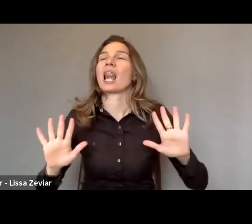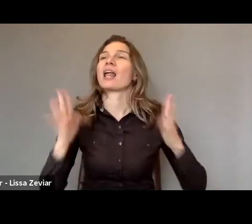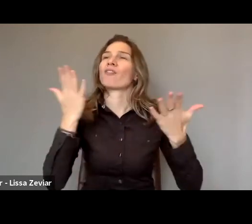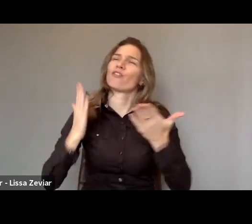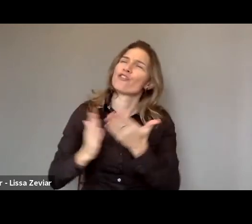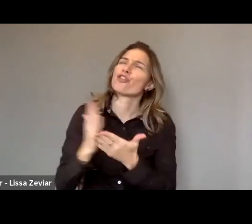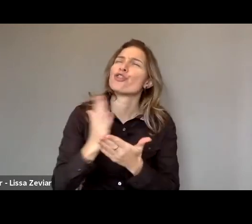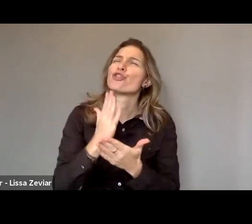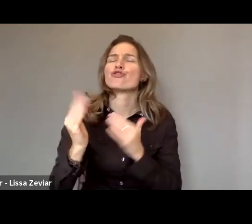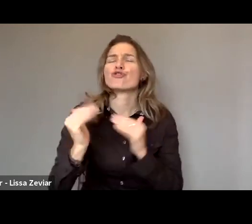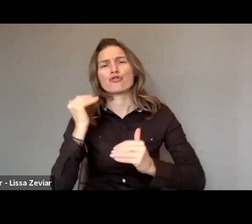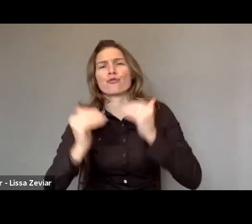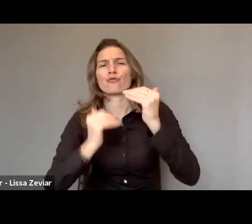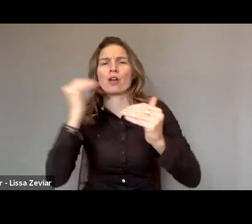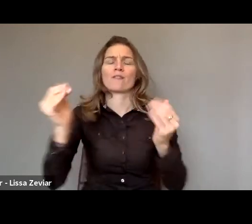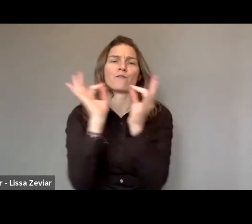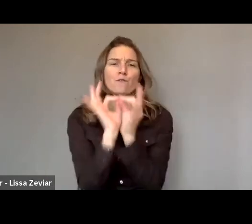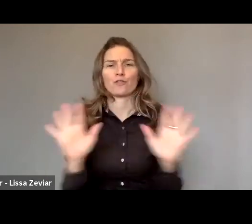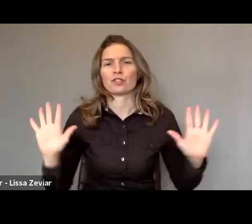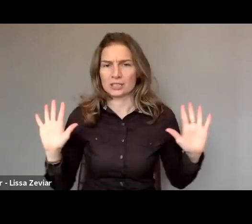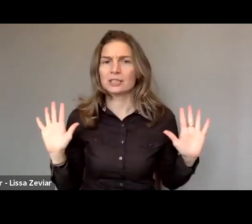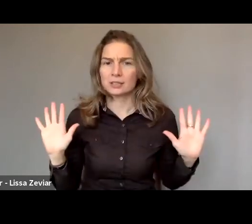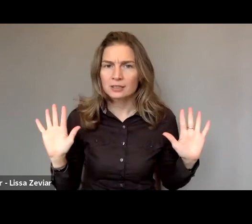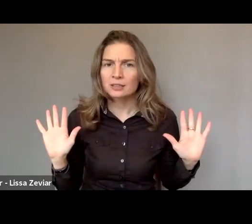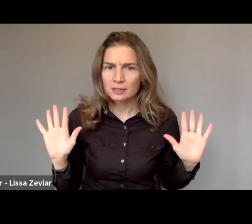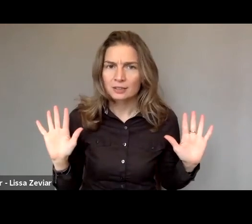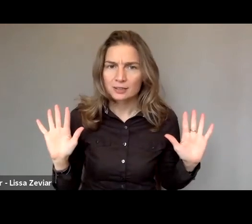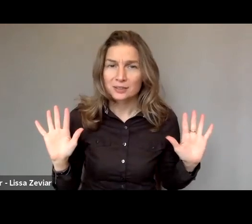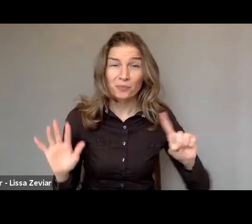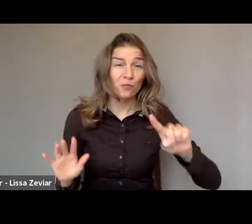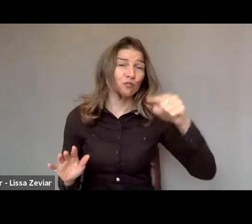Now the important part is the very first part of that sentence